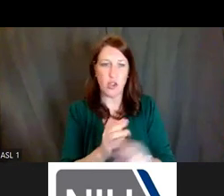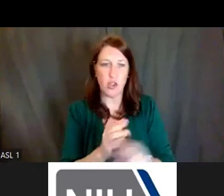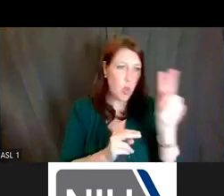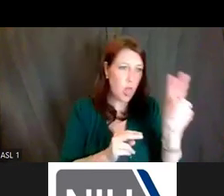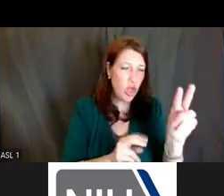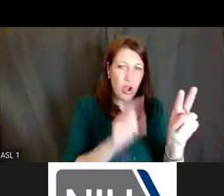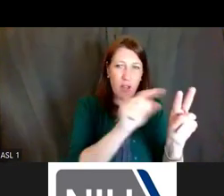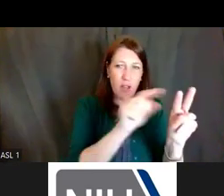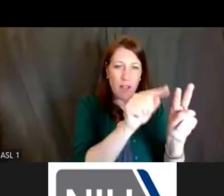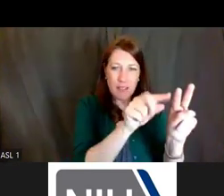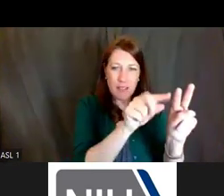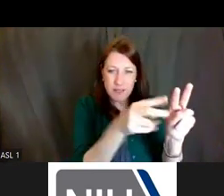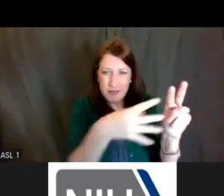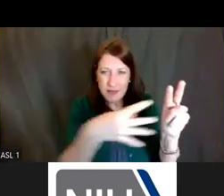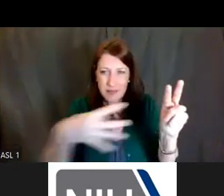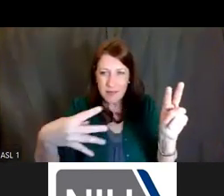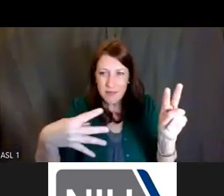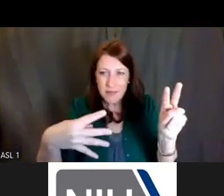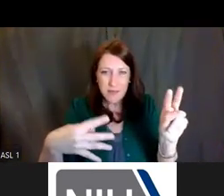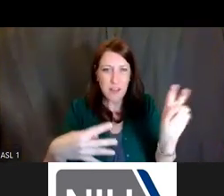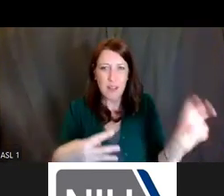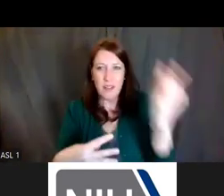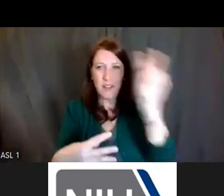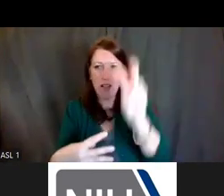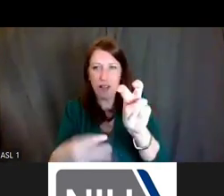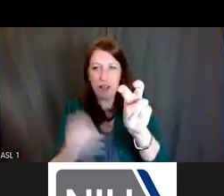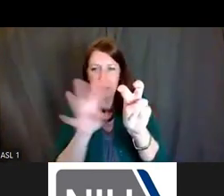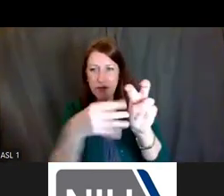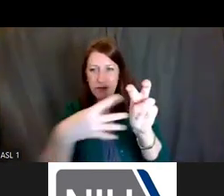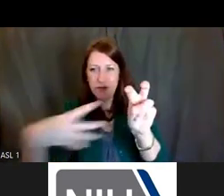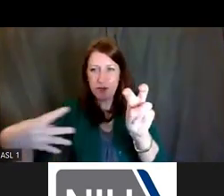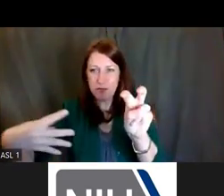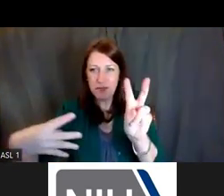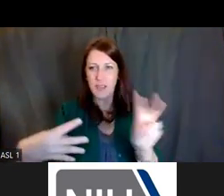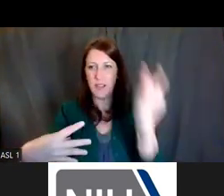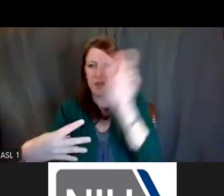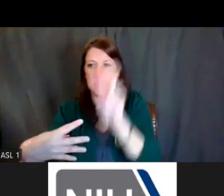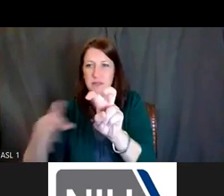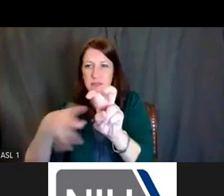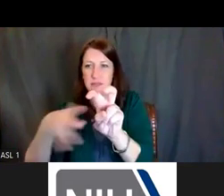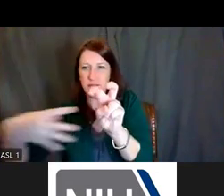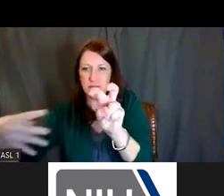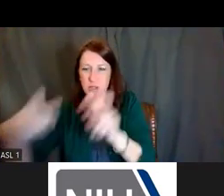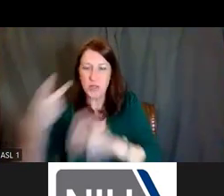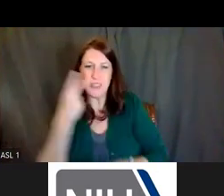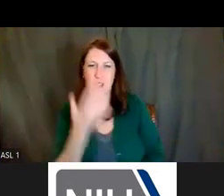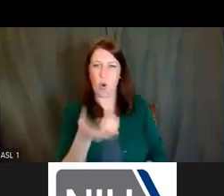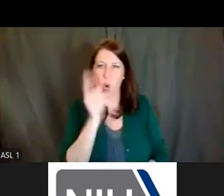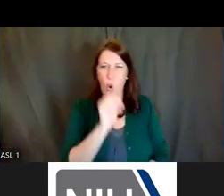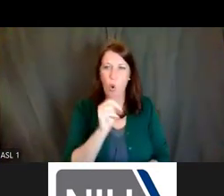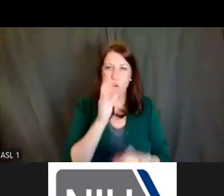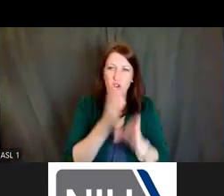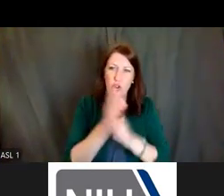and you see what your -- or you think about what your own career goals are, what your own research goals are, and then you move on from there.